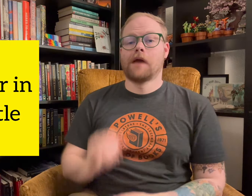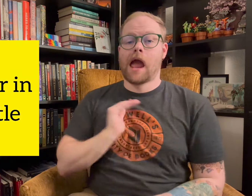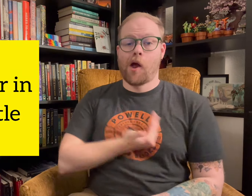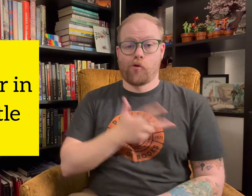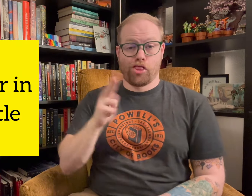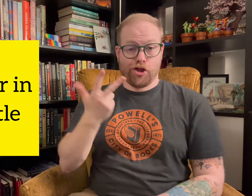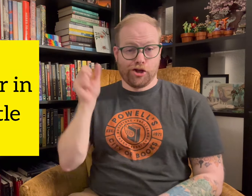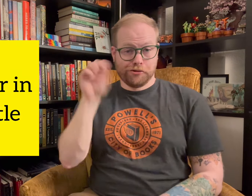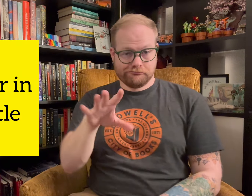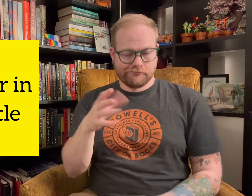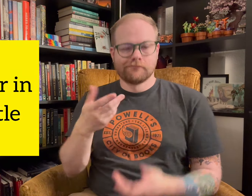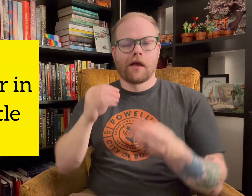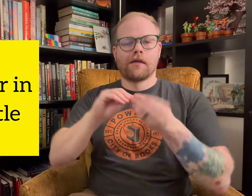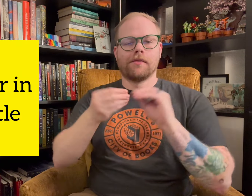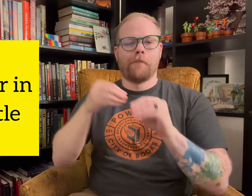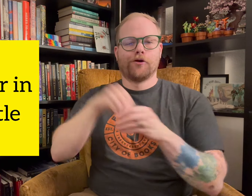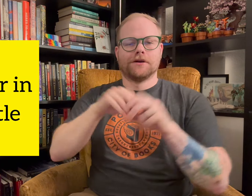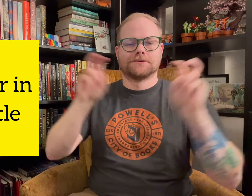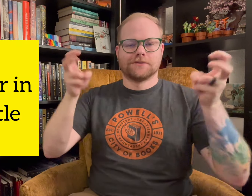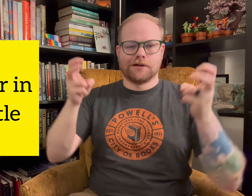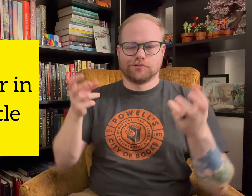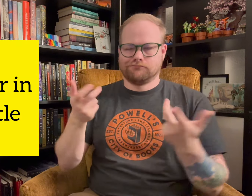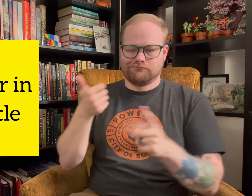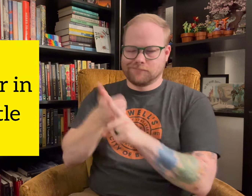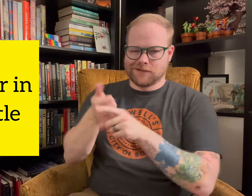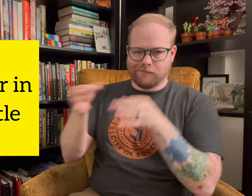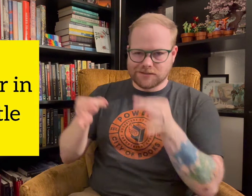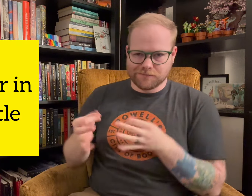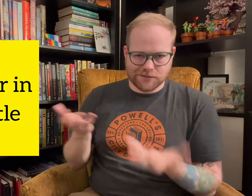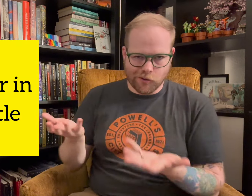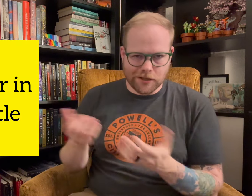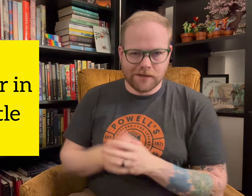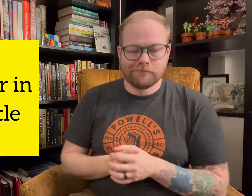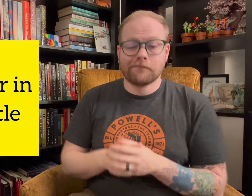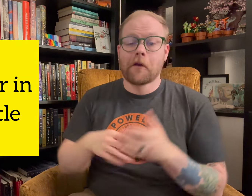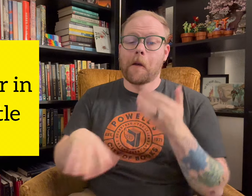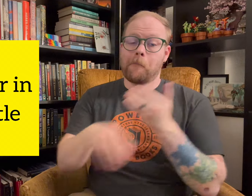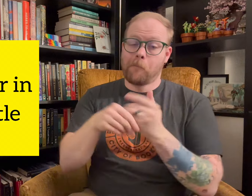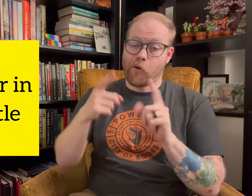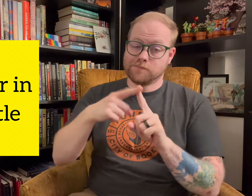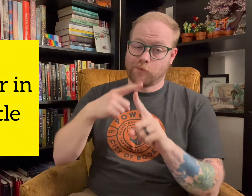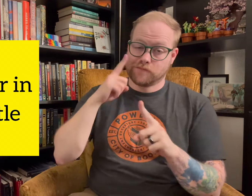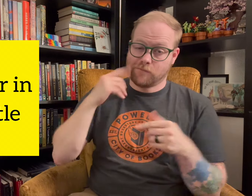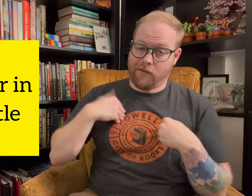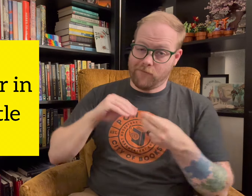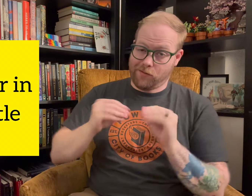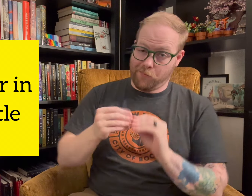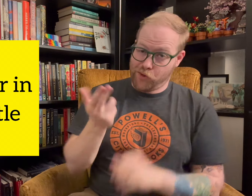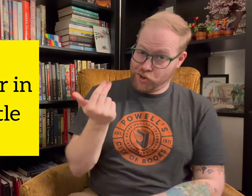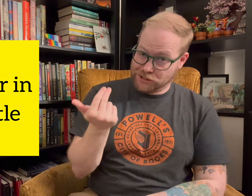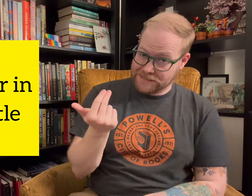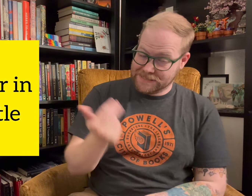Our third prompt is Number in the Title, which is self explanatory. Bonus points for having the number 13!